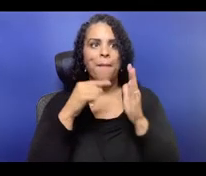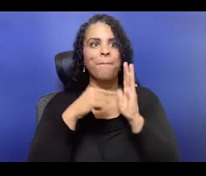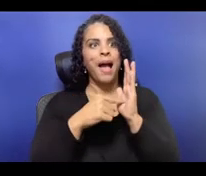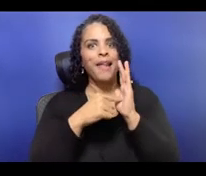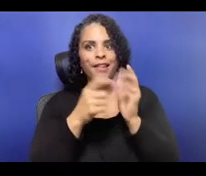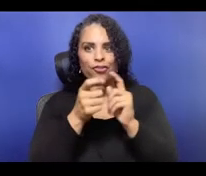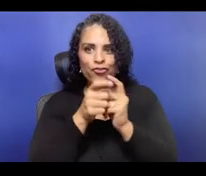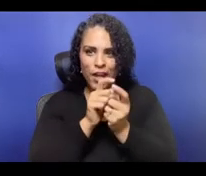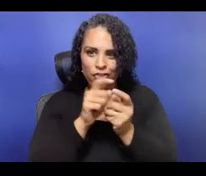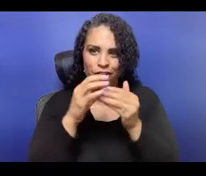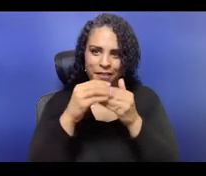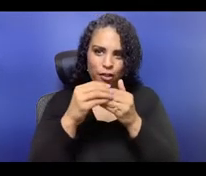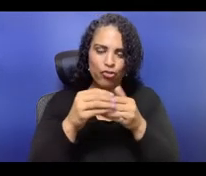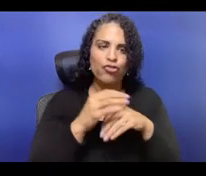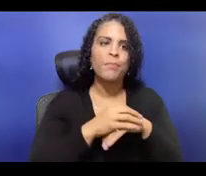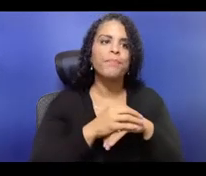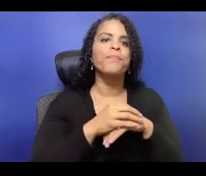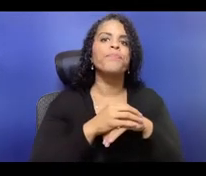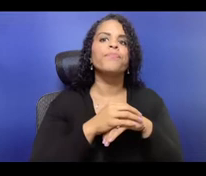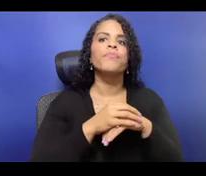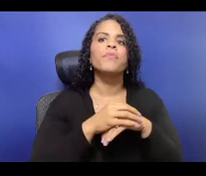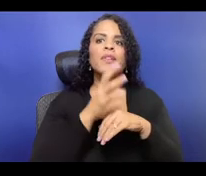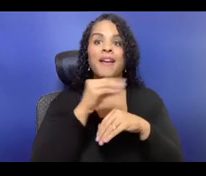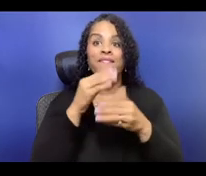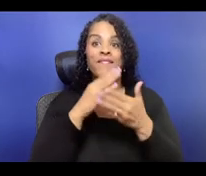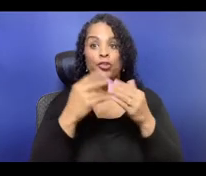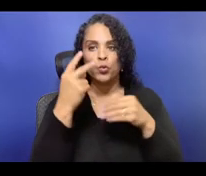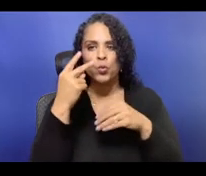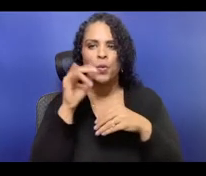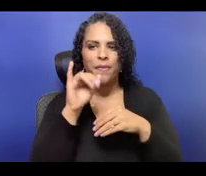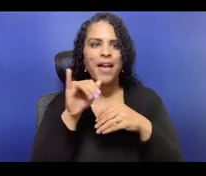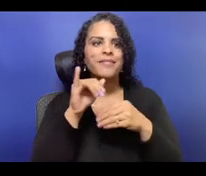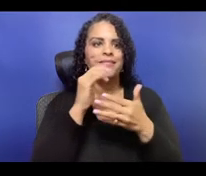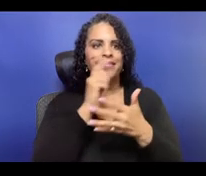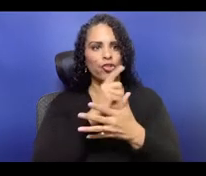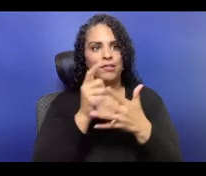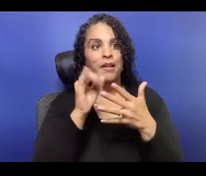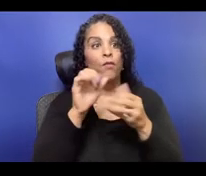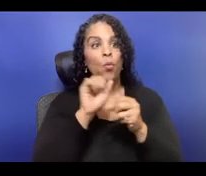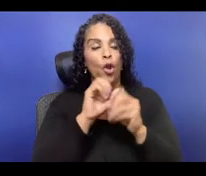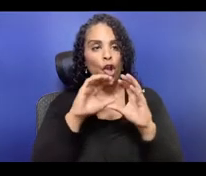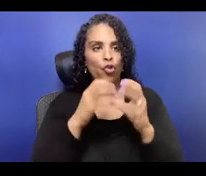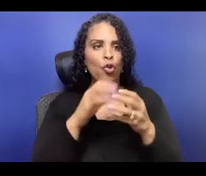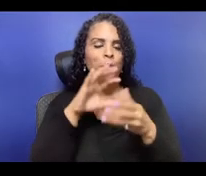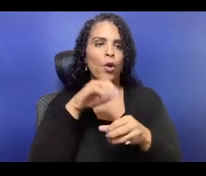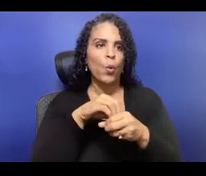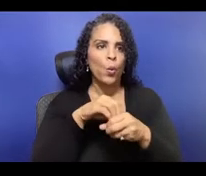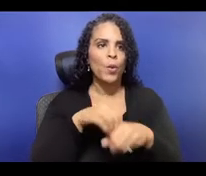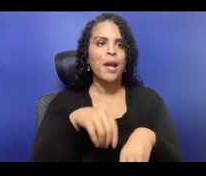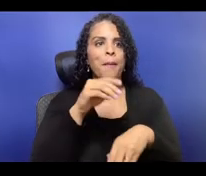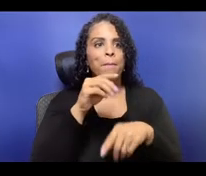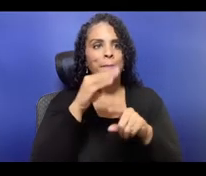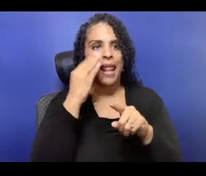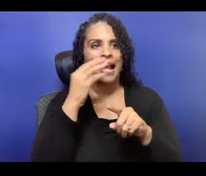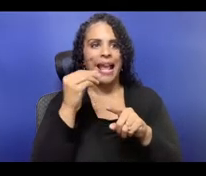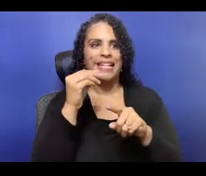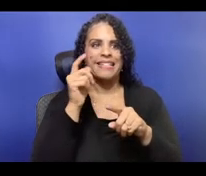Groundwater Arts shapes, stewards, and seeds a just future through creative practice, consultation, and community building.